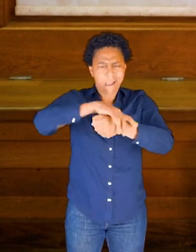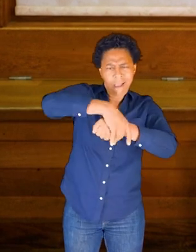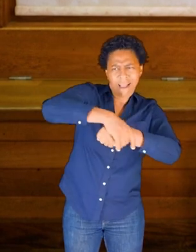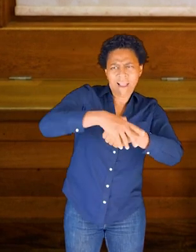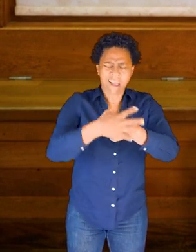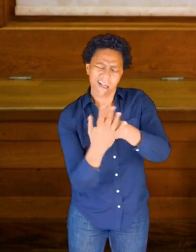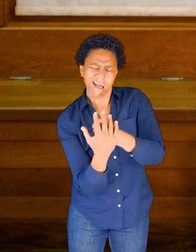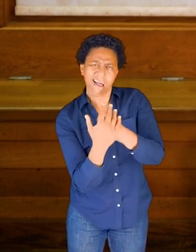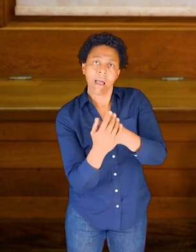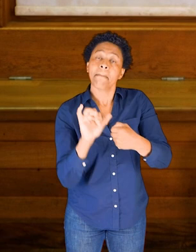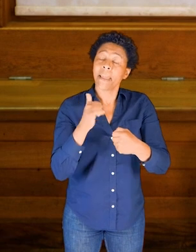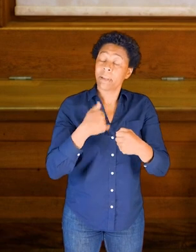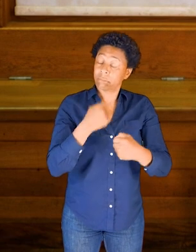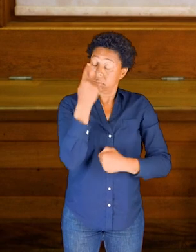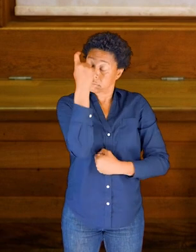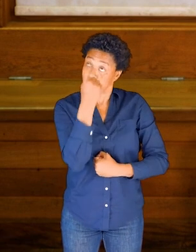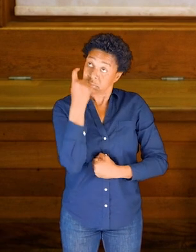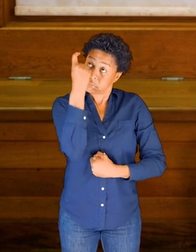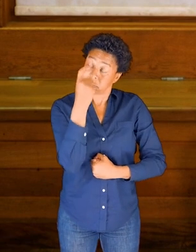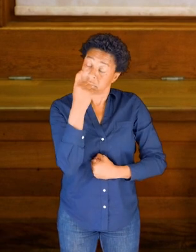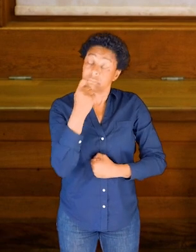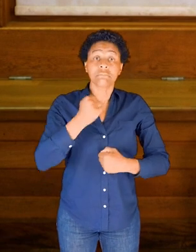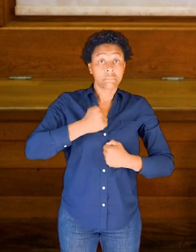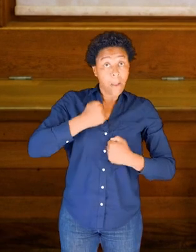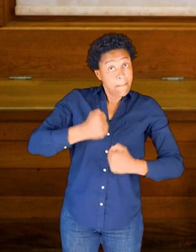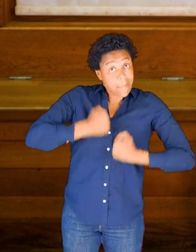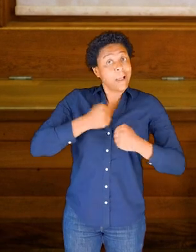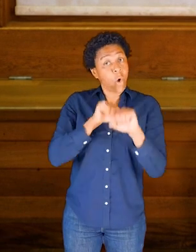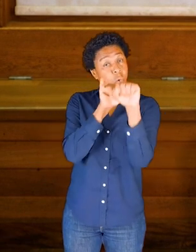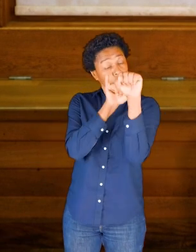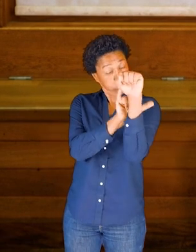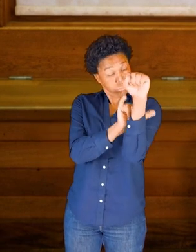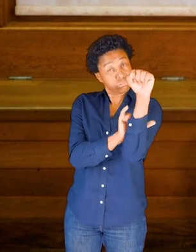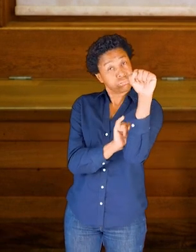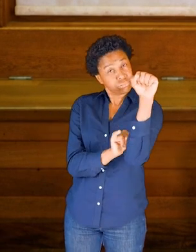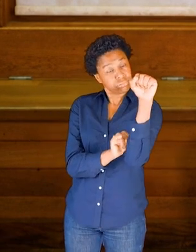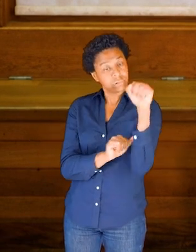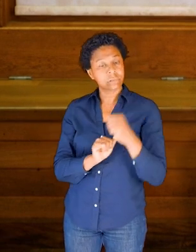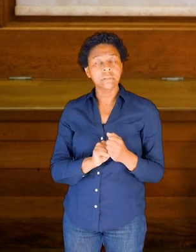to imagine what it's like to feel the thickness of my own spine.